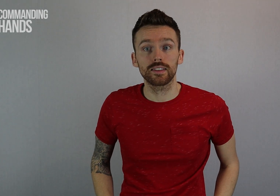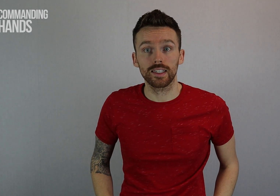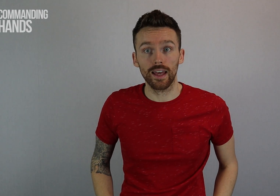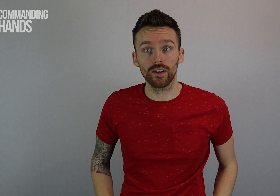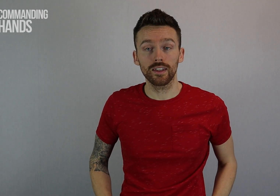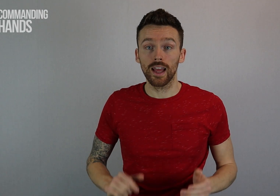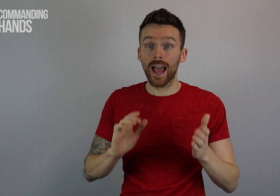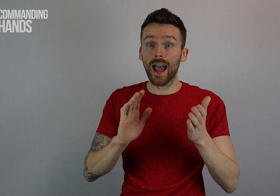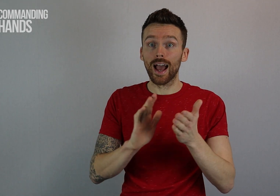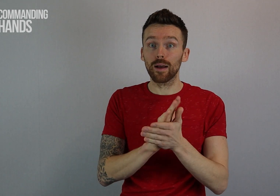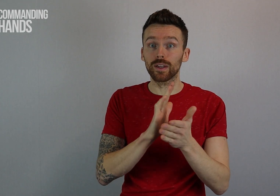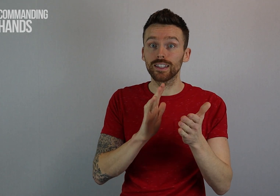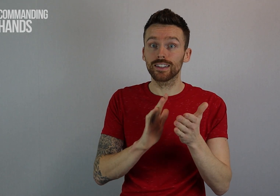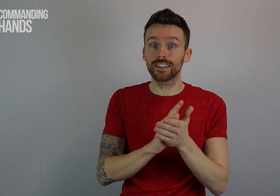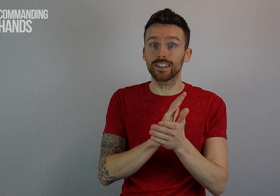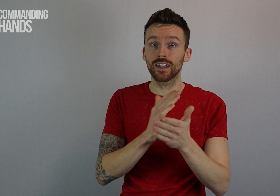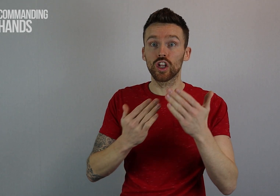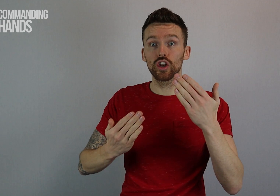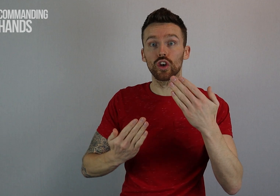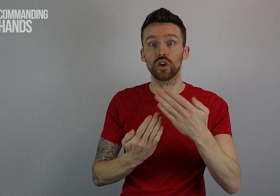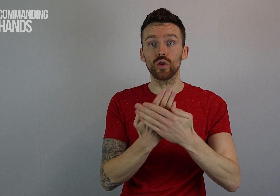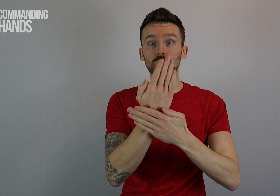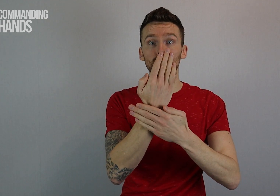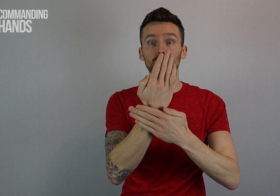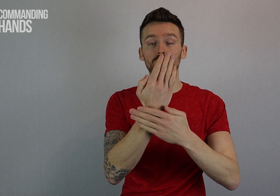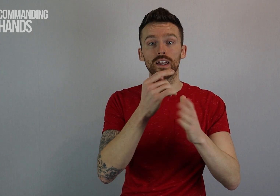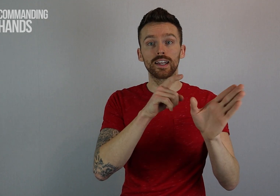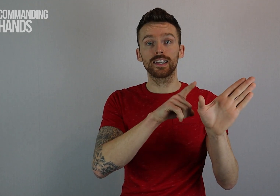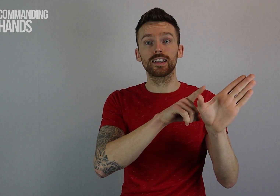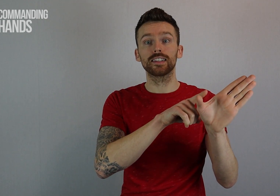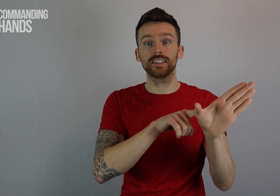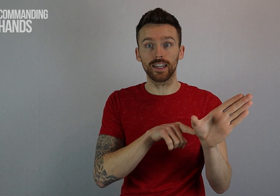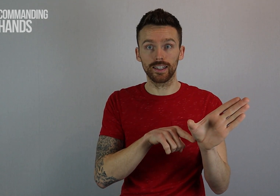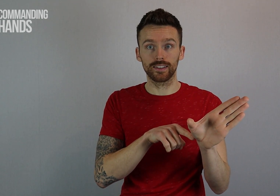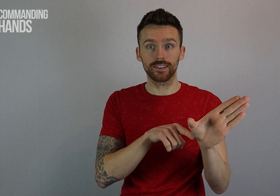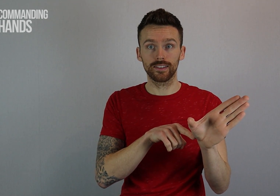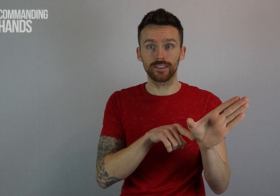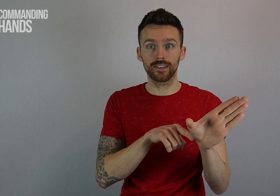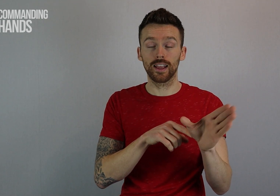Together, Happy New Year.